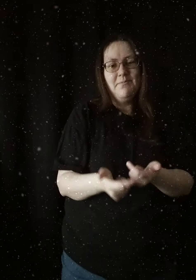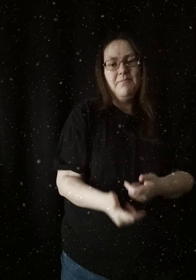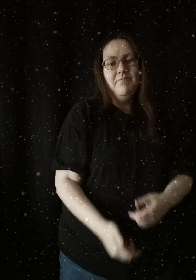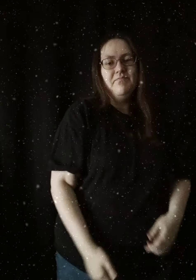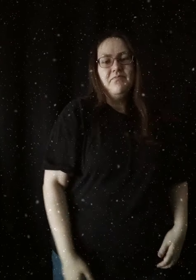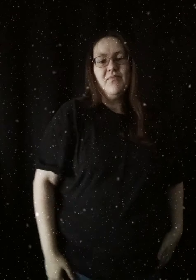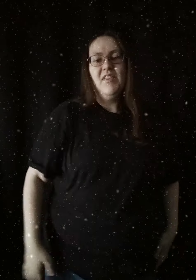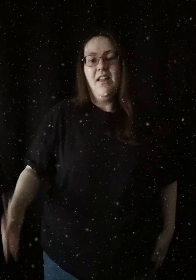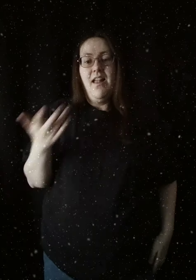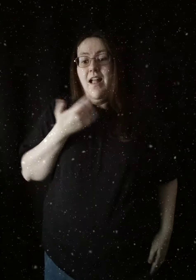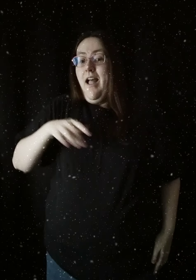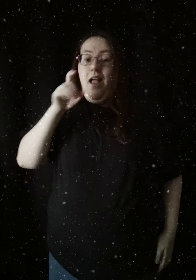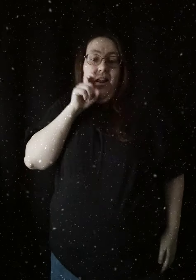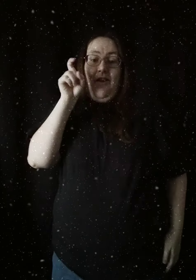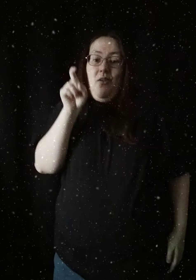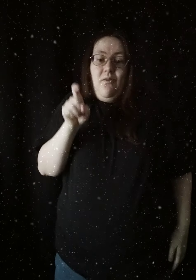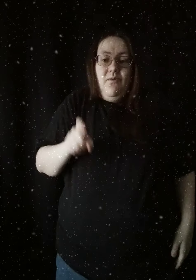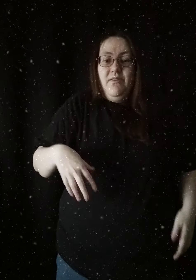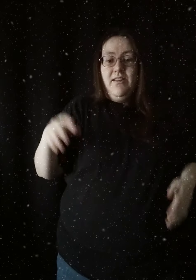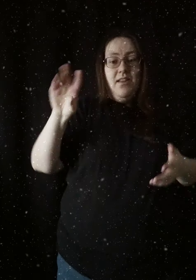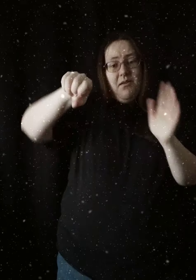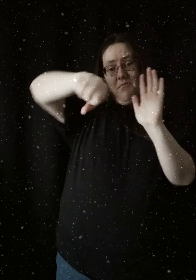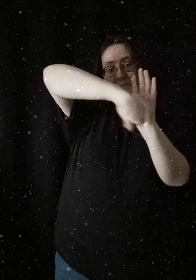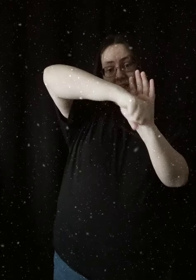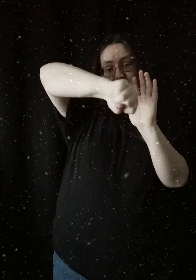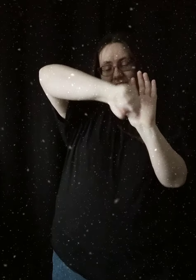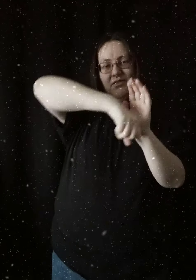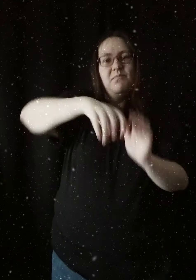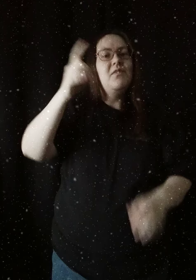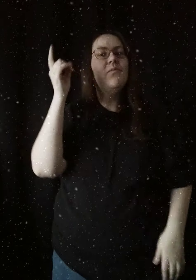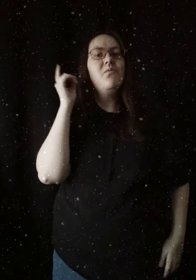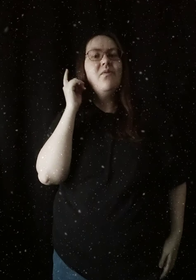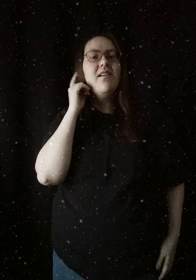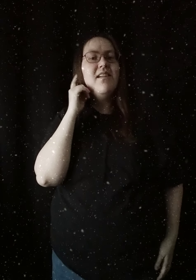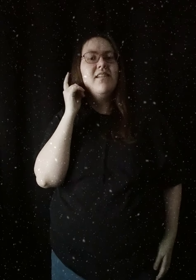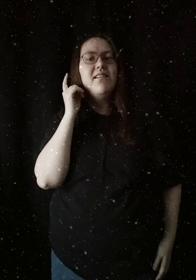So I don't need bells to be ringing